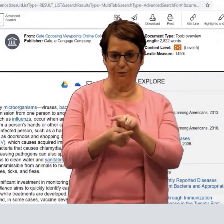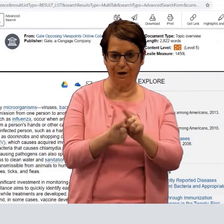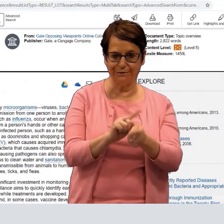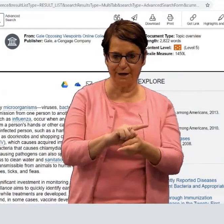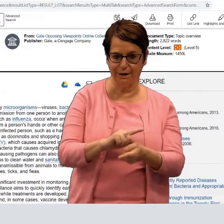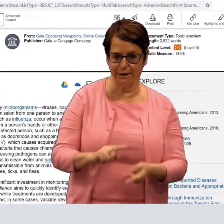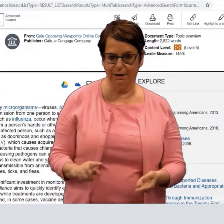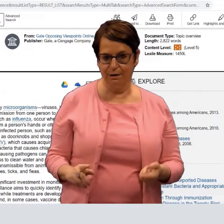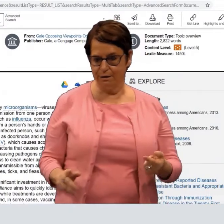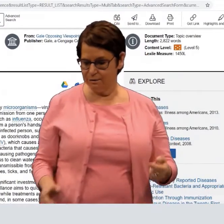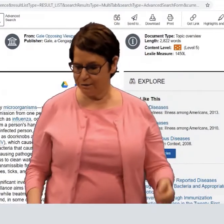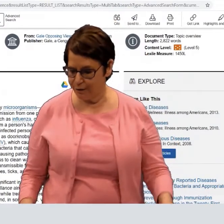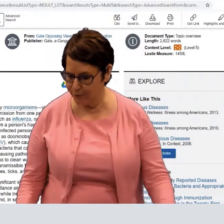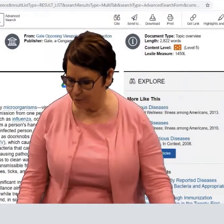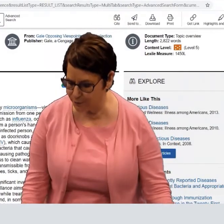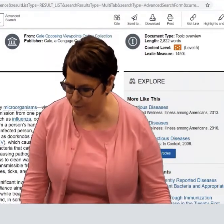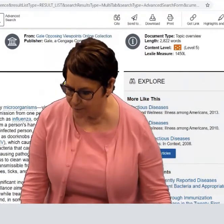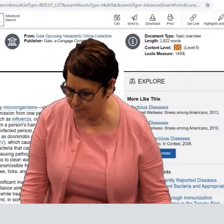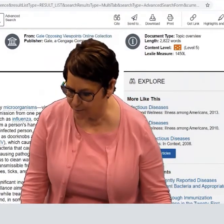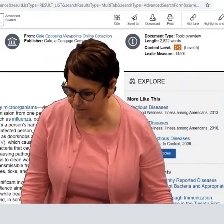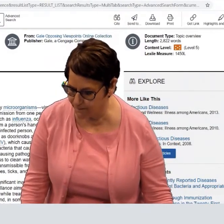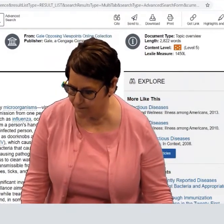And then select the option for which language you would like to use.